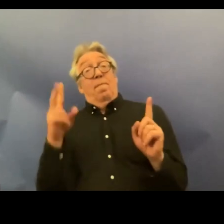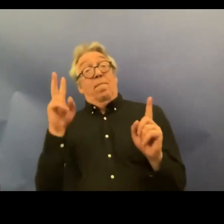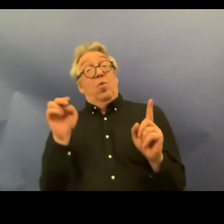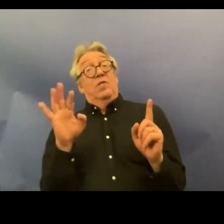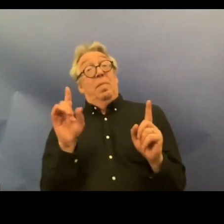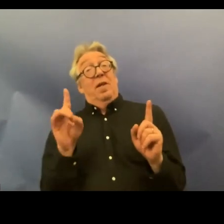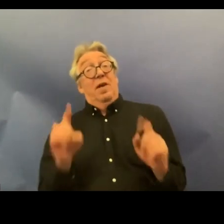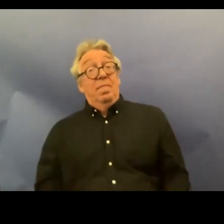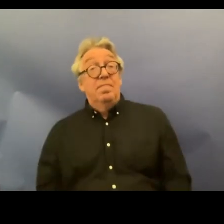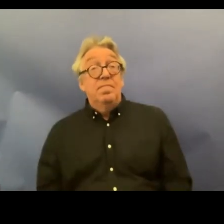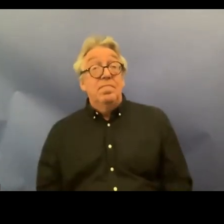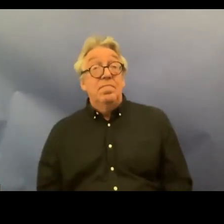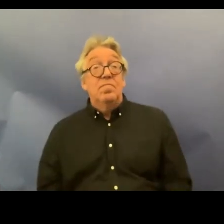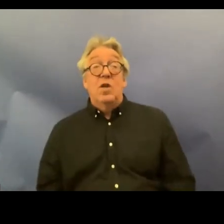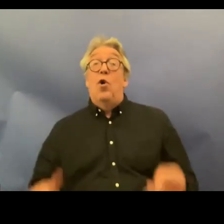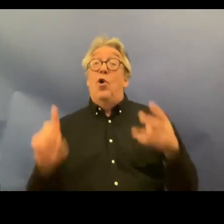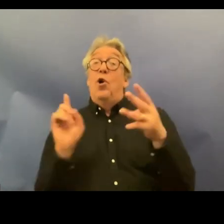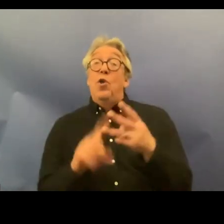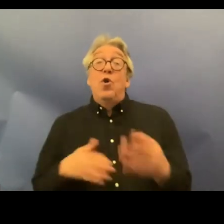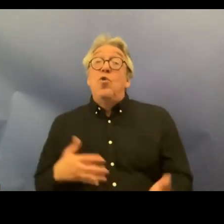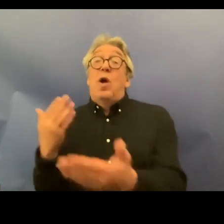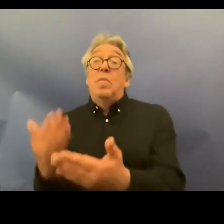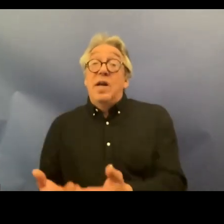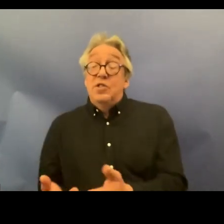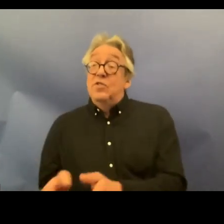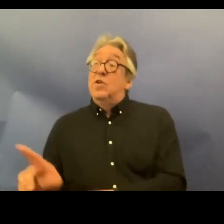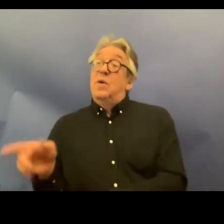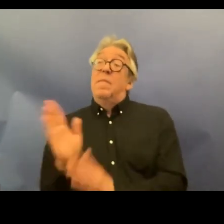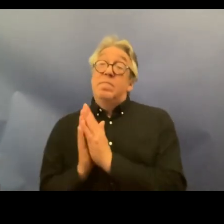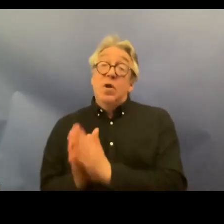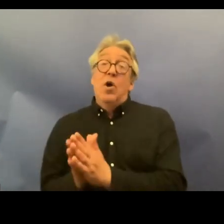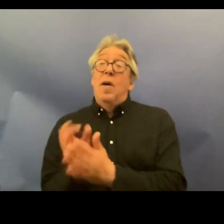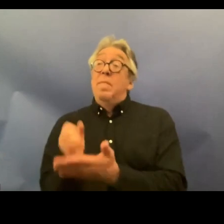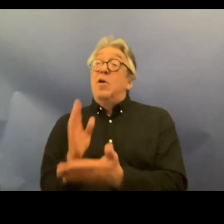Nation and the third one ensure resources for the